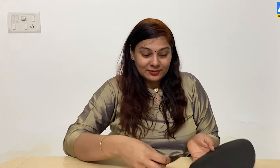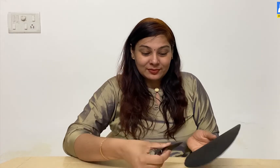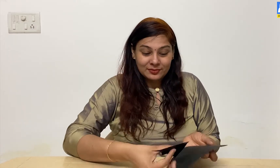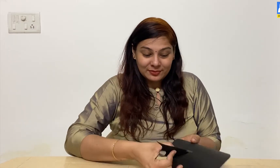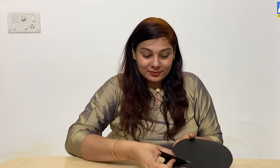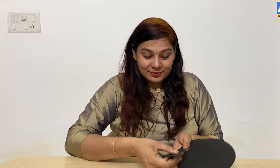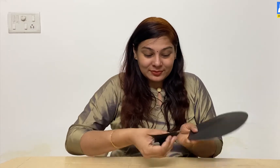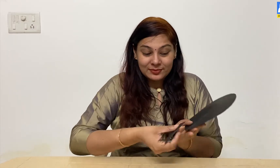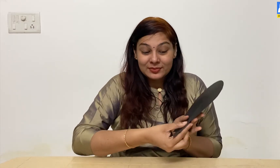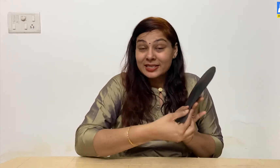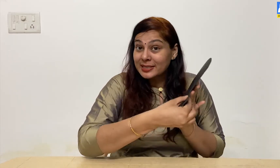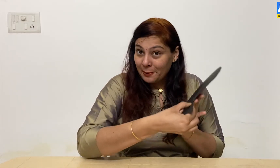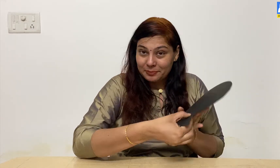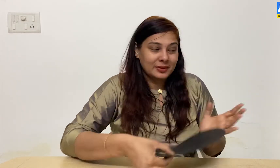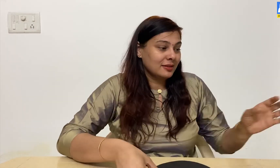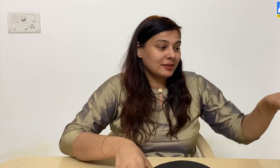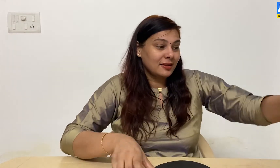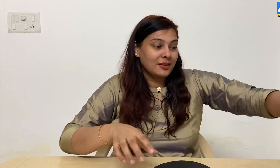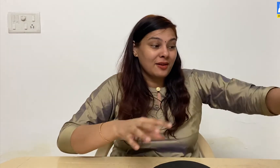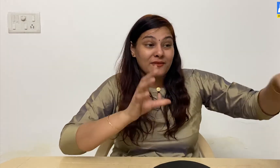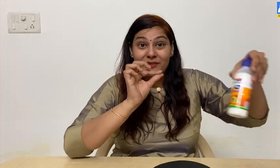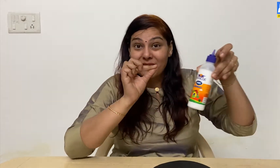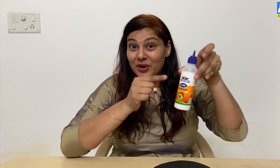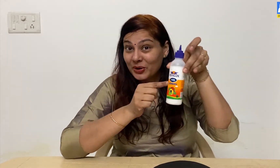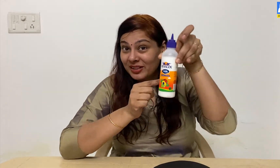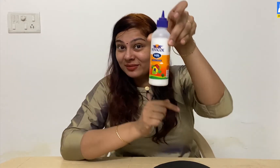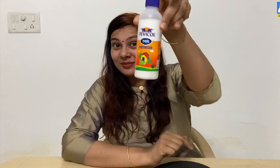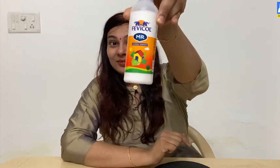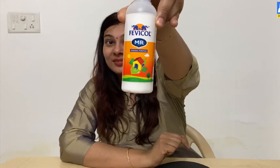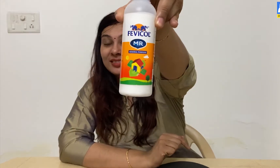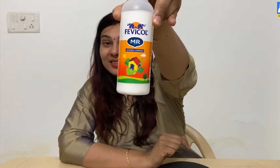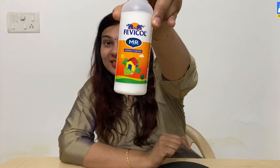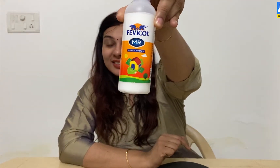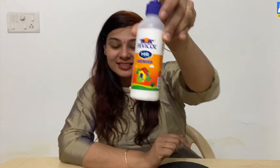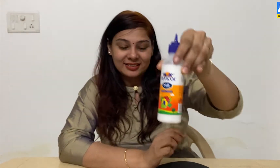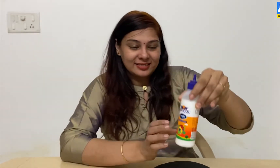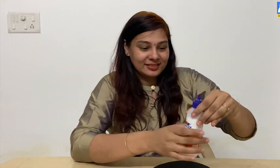Now by using glue stick the tail fin on the circle.